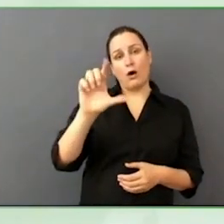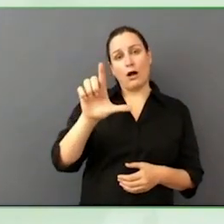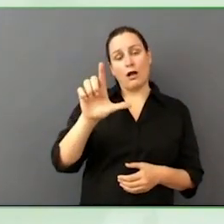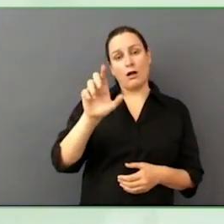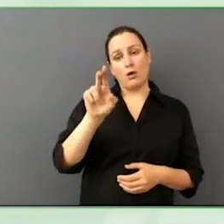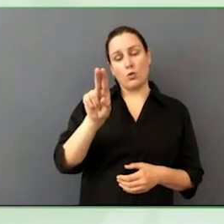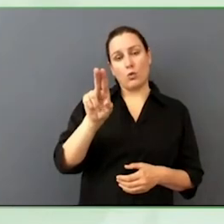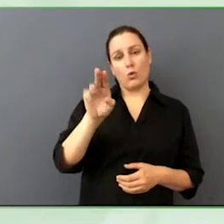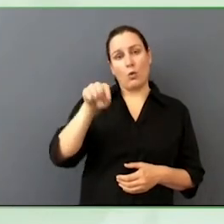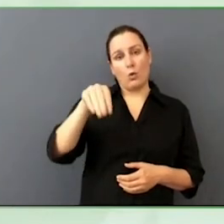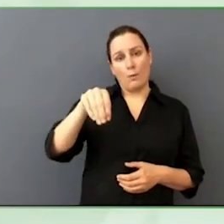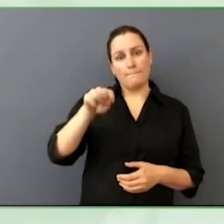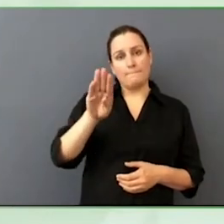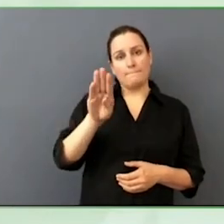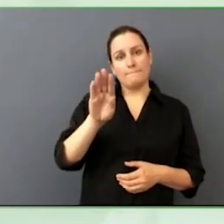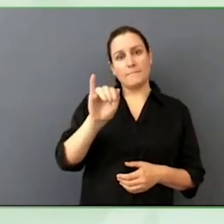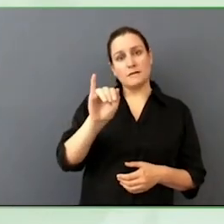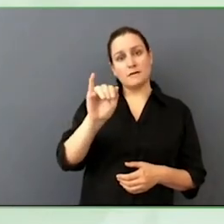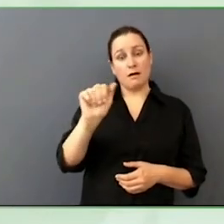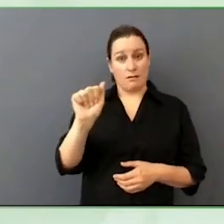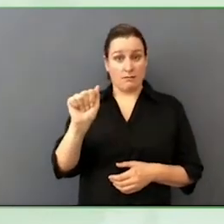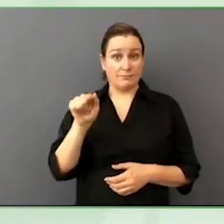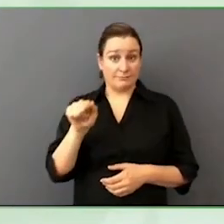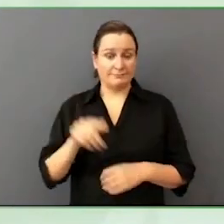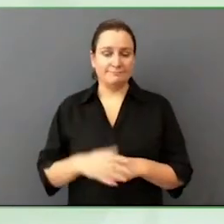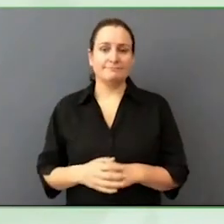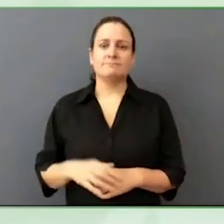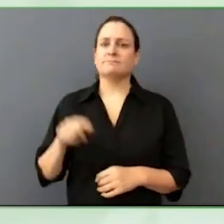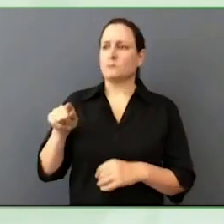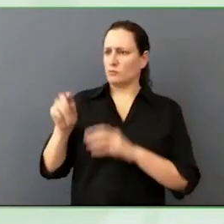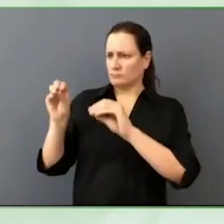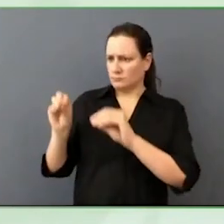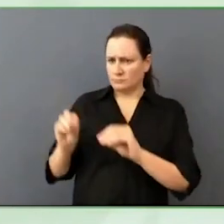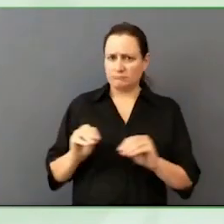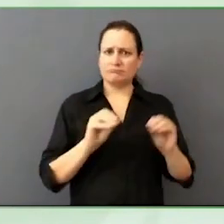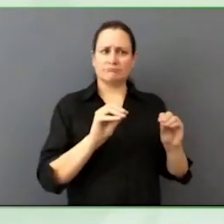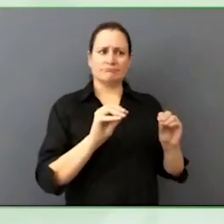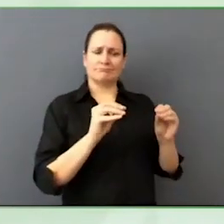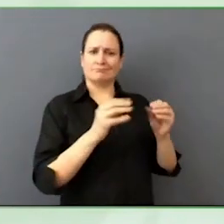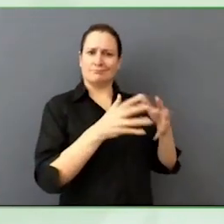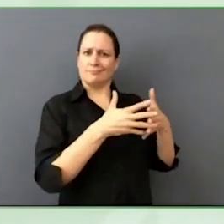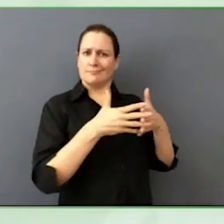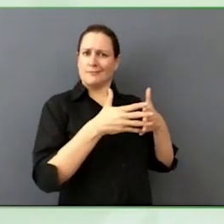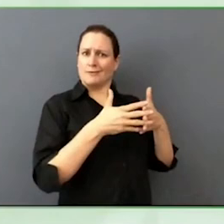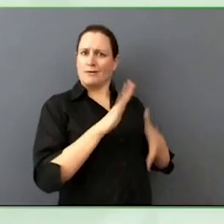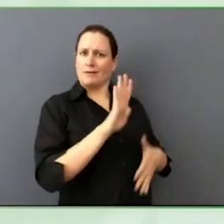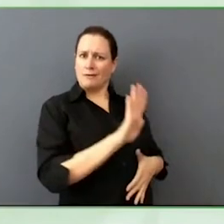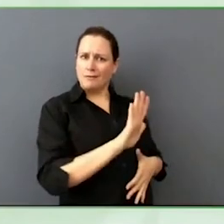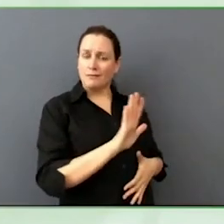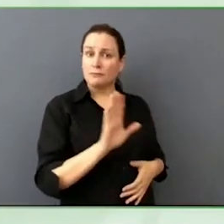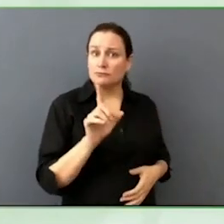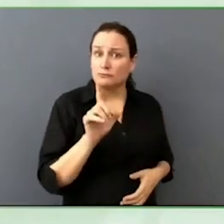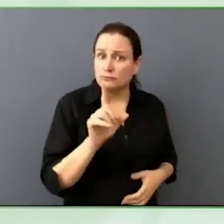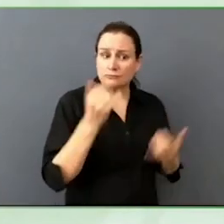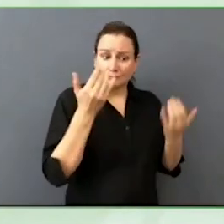You move to the US and now you are working for Cisco Systems. Do you mind telling us a little bit about your personal journey to get here?